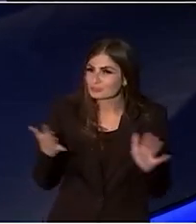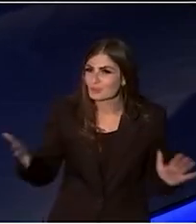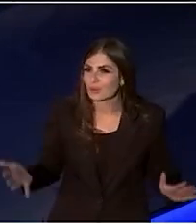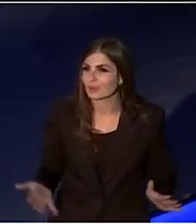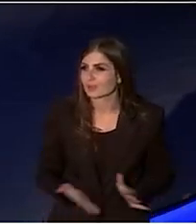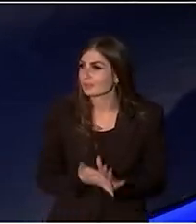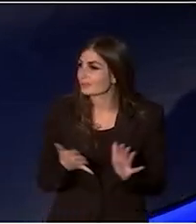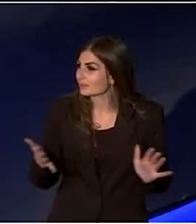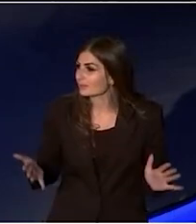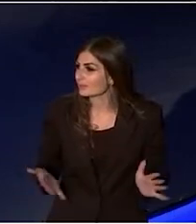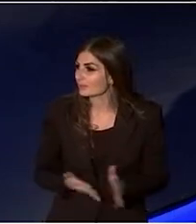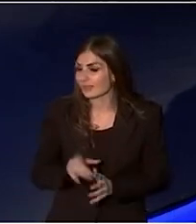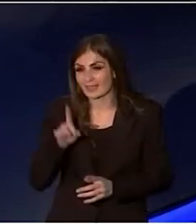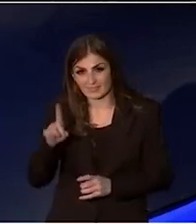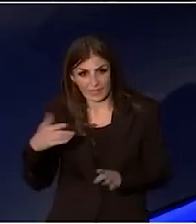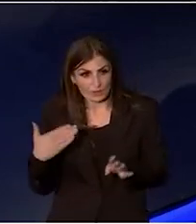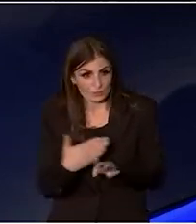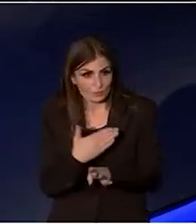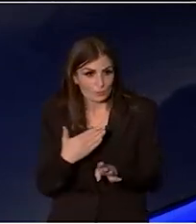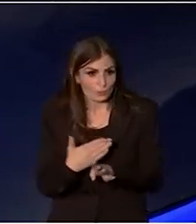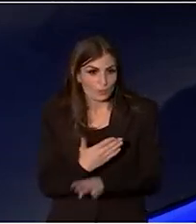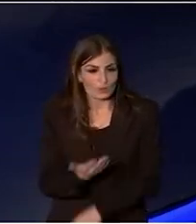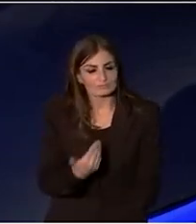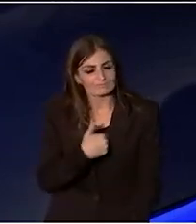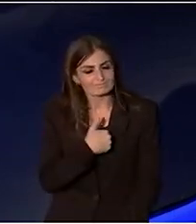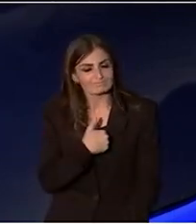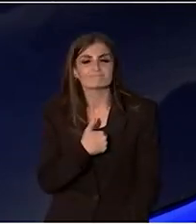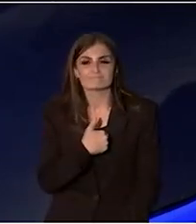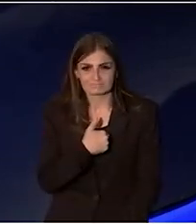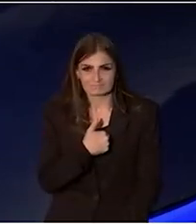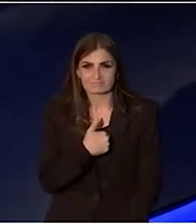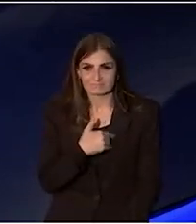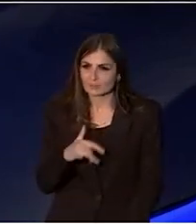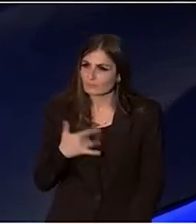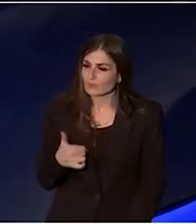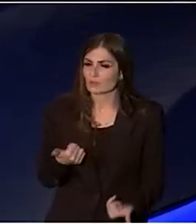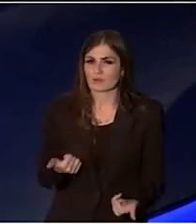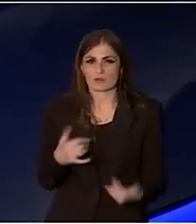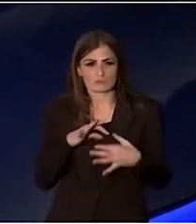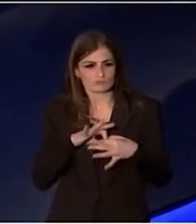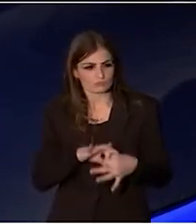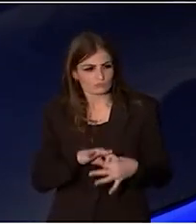because the work of artists touches our hearts so deeply that somehow we